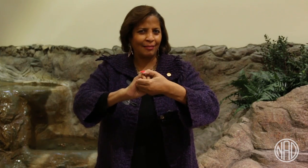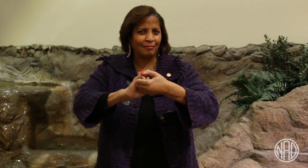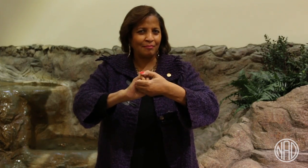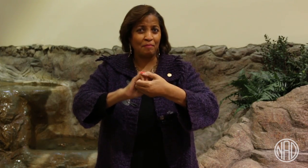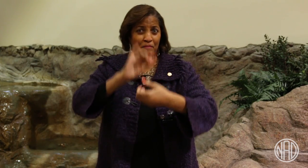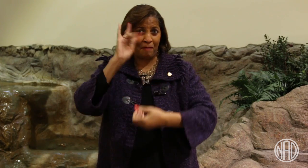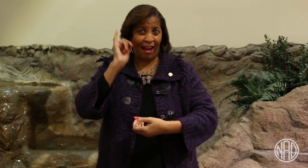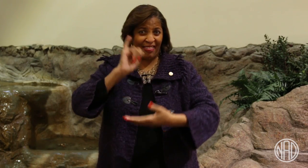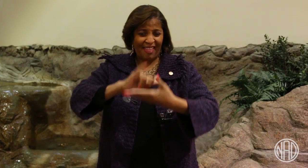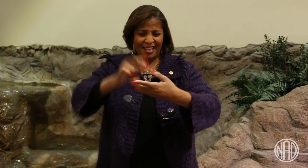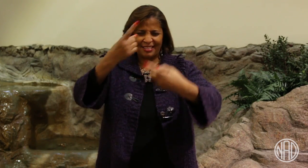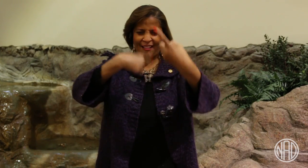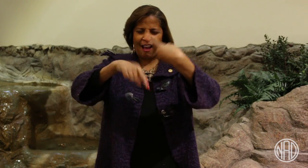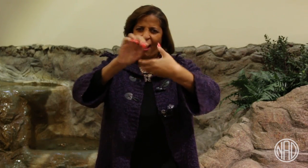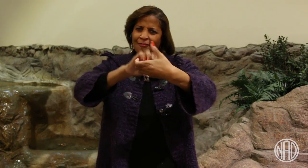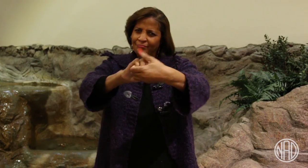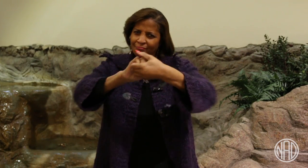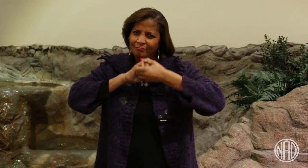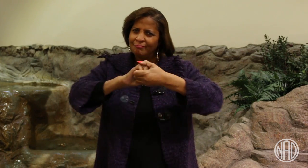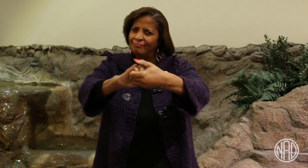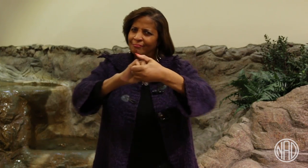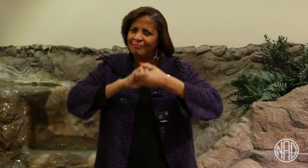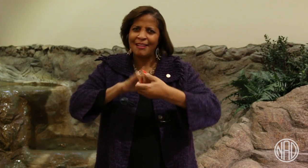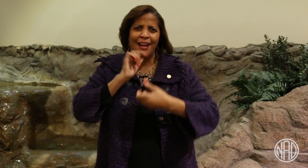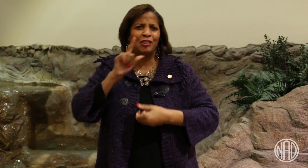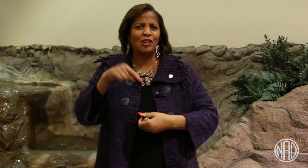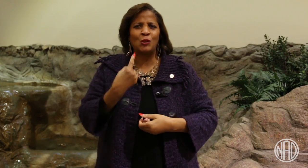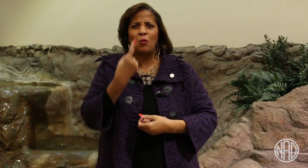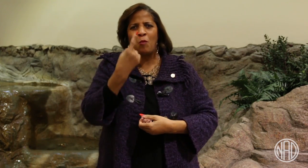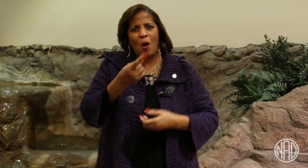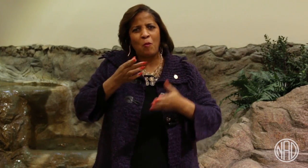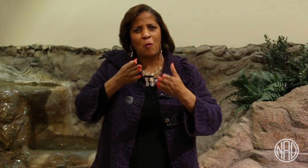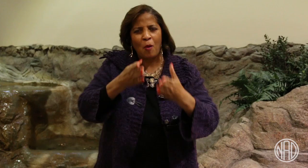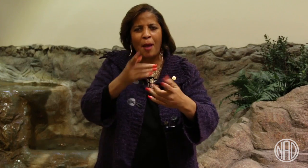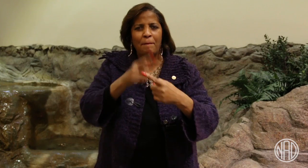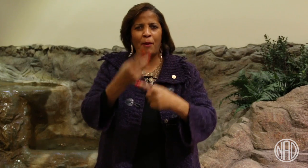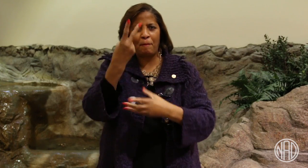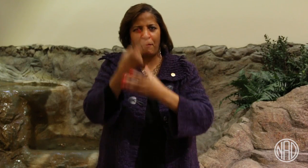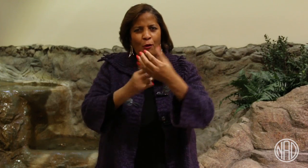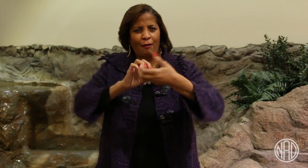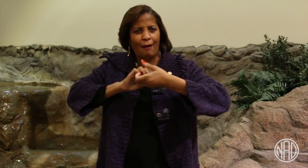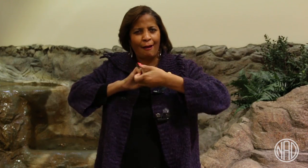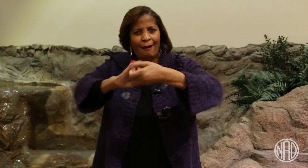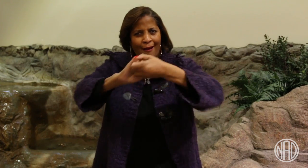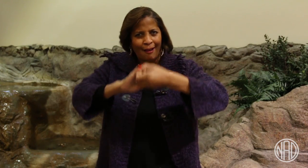That sign symbolizes that it takes two to create this relationship.